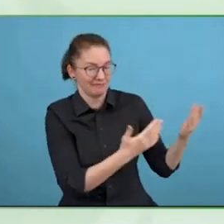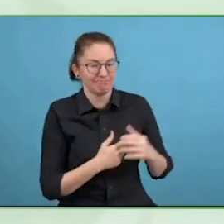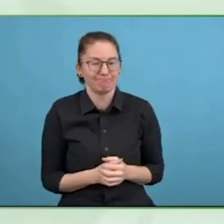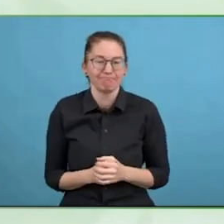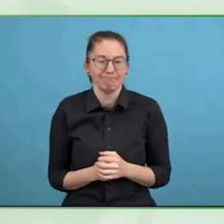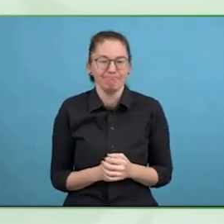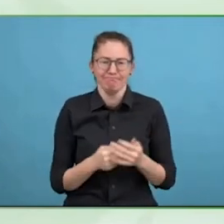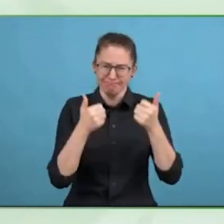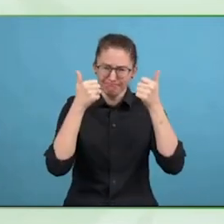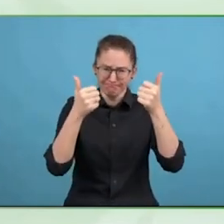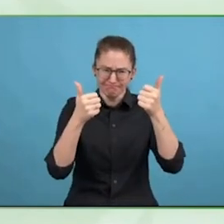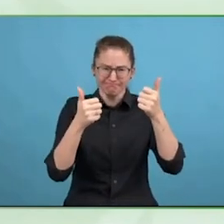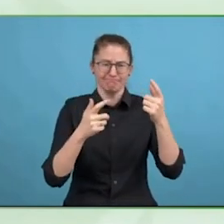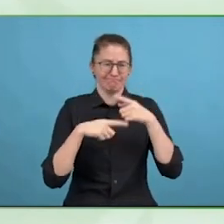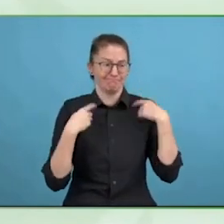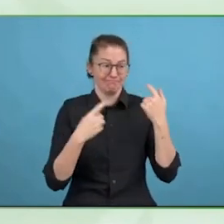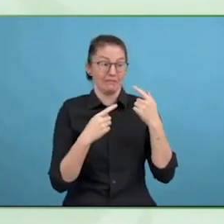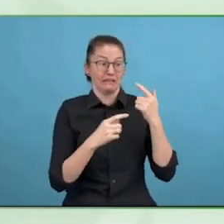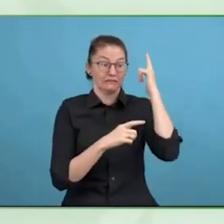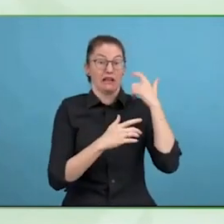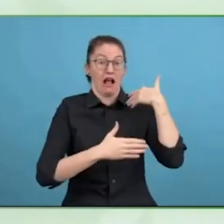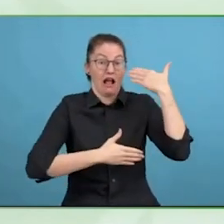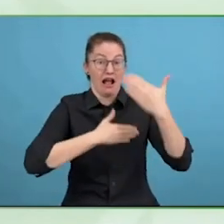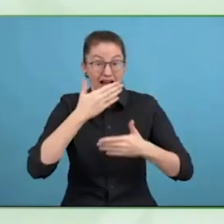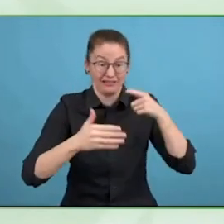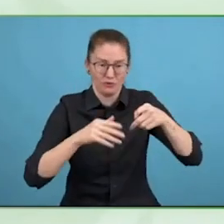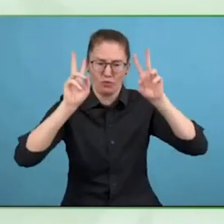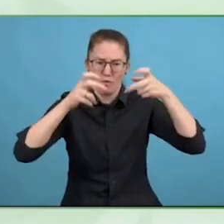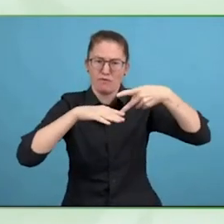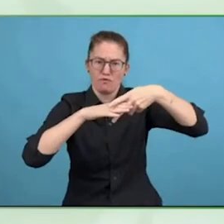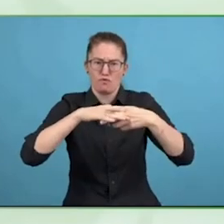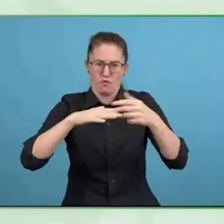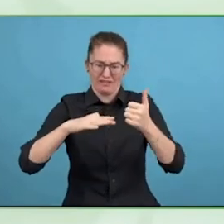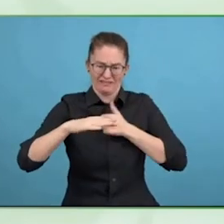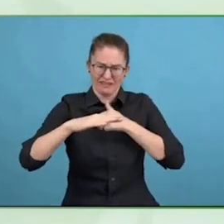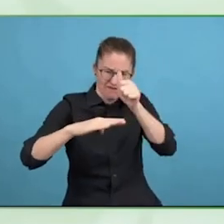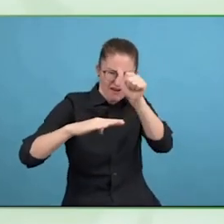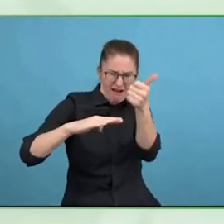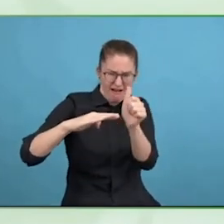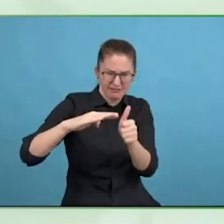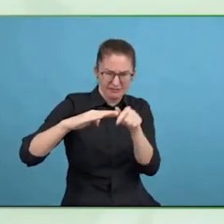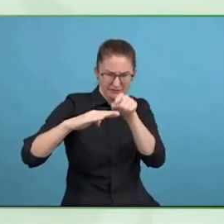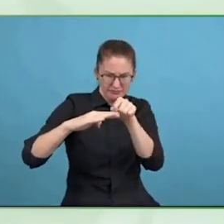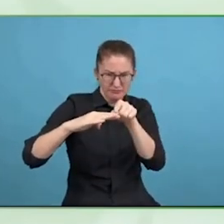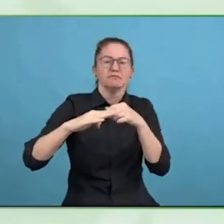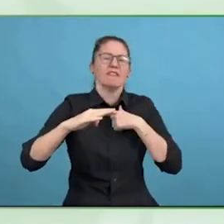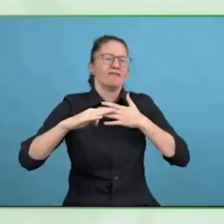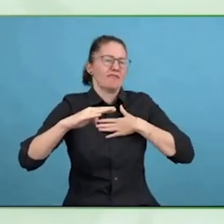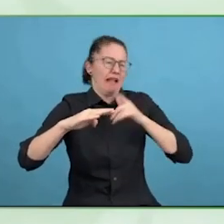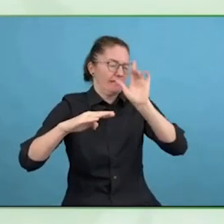business disability network at why you felt the time had come to produce if you like this new benchmarking tool.